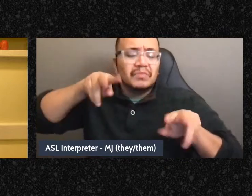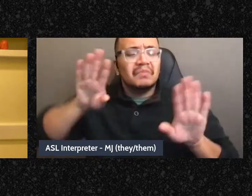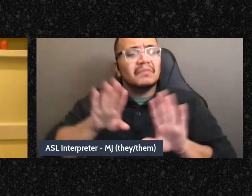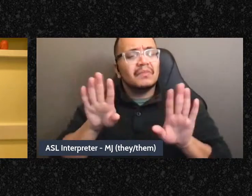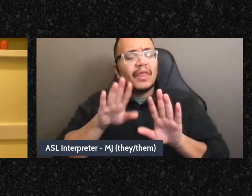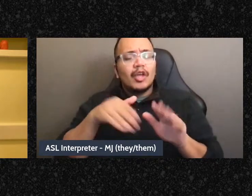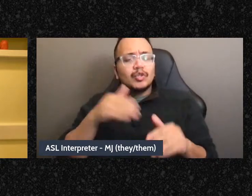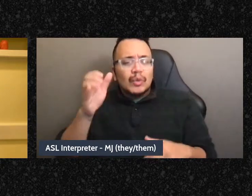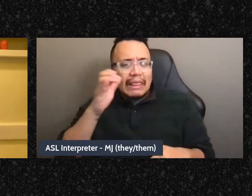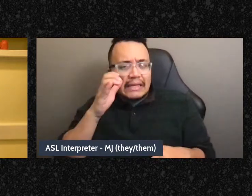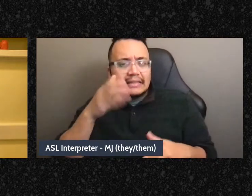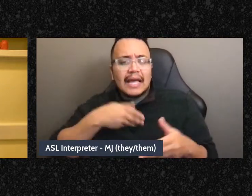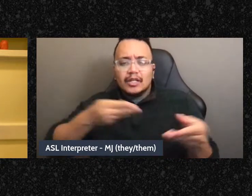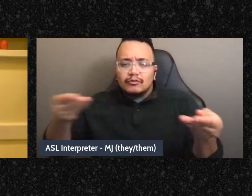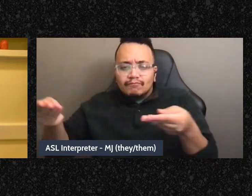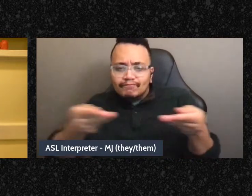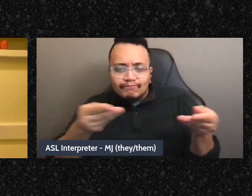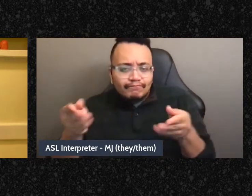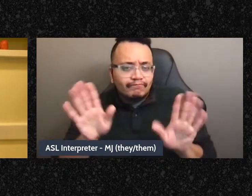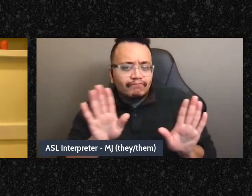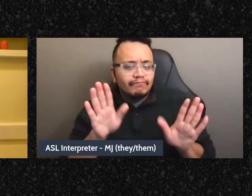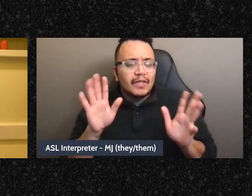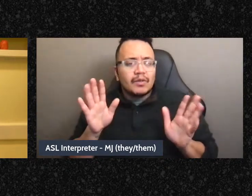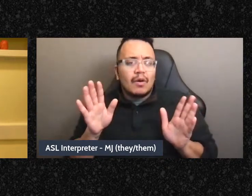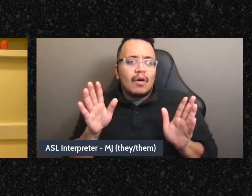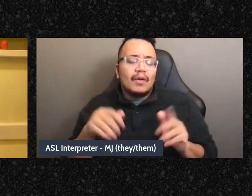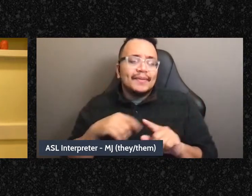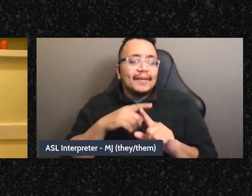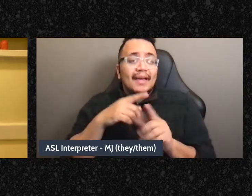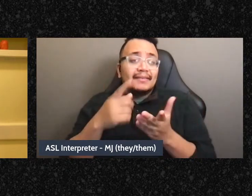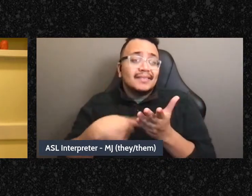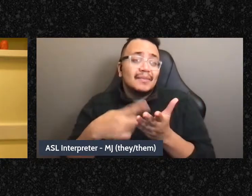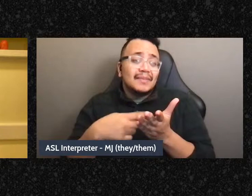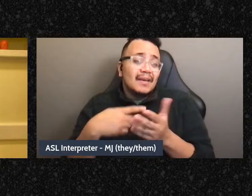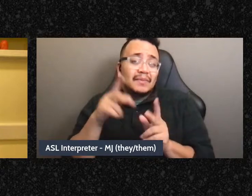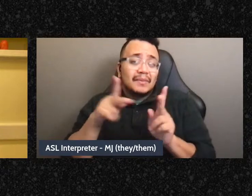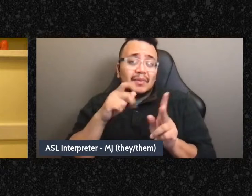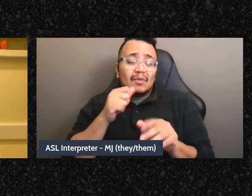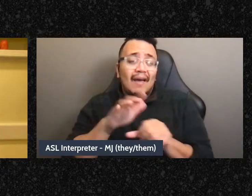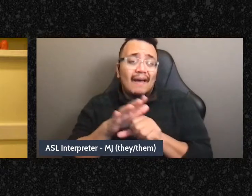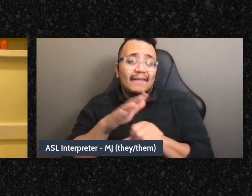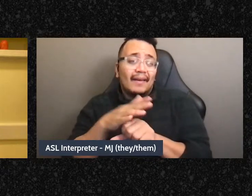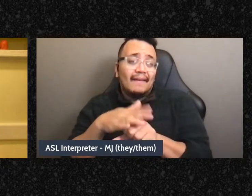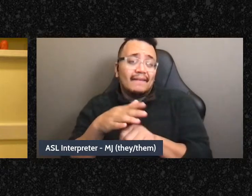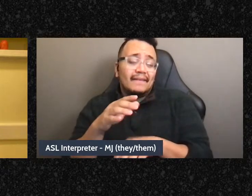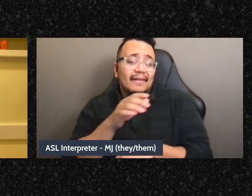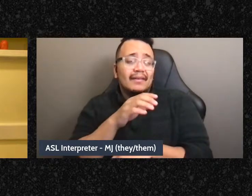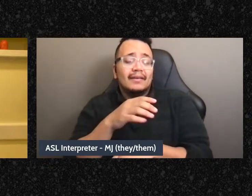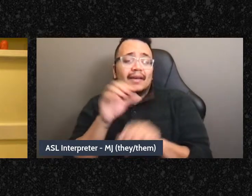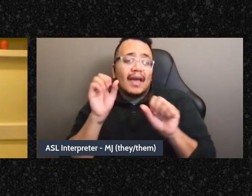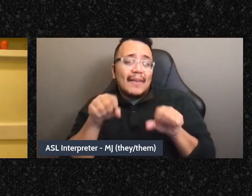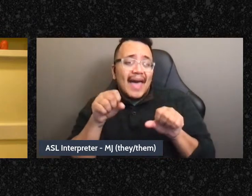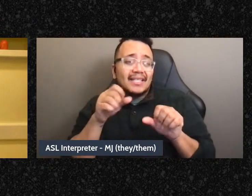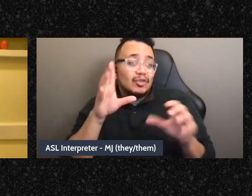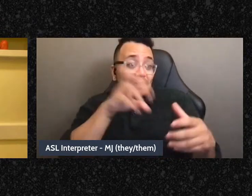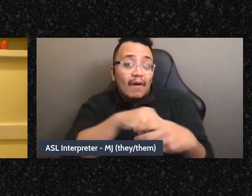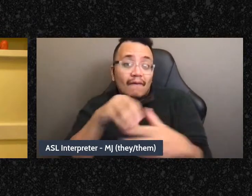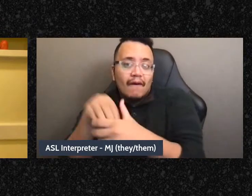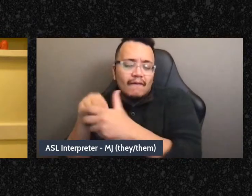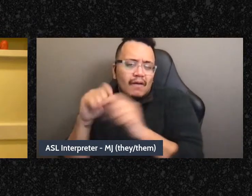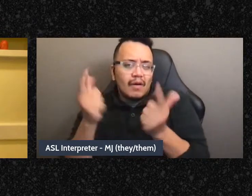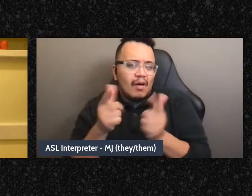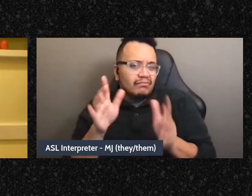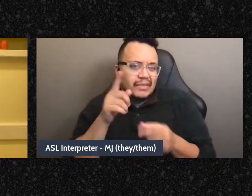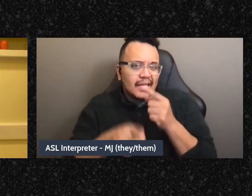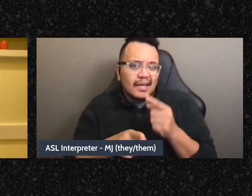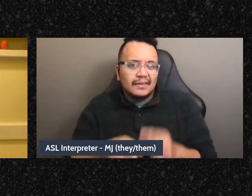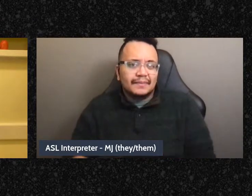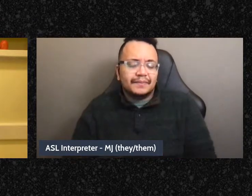but also just realistically not everybody has the capacity to take on every role. Um. How do